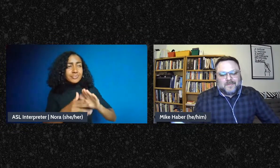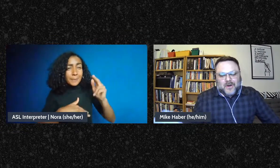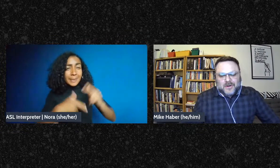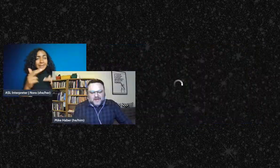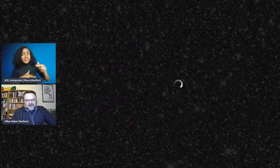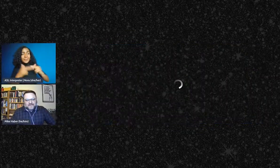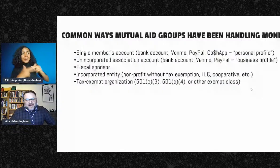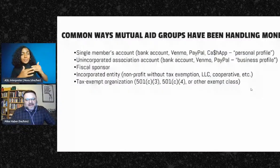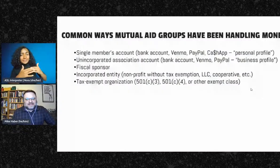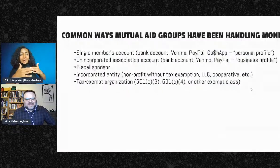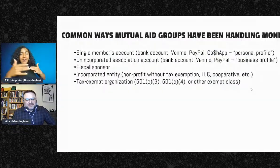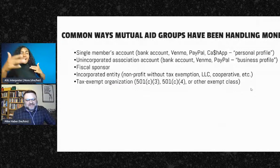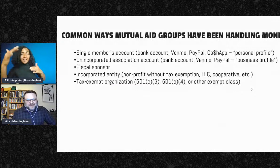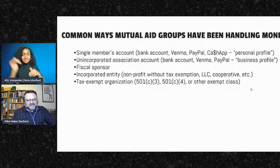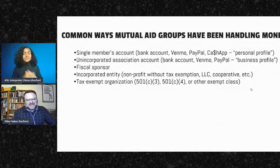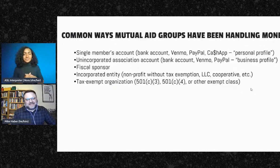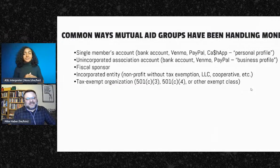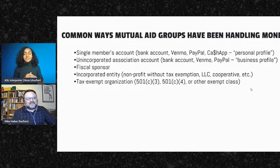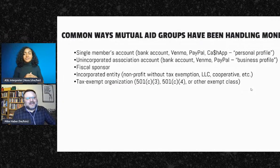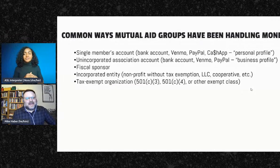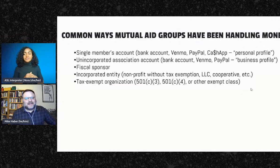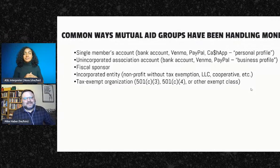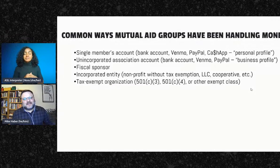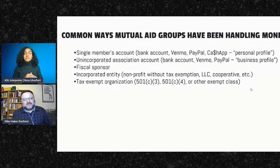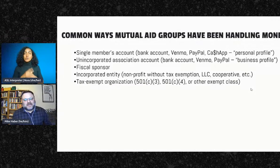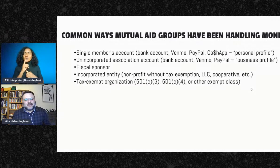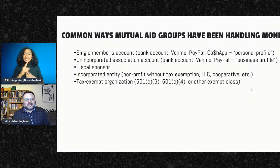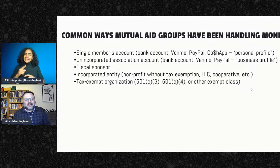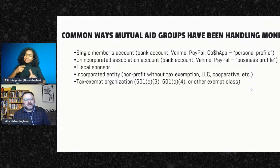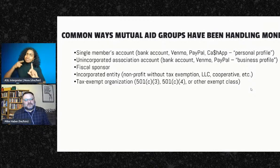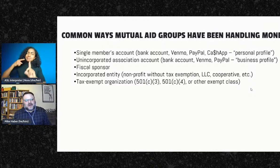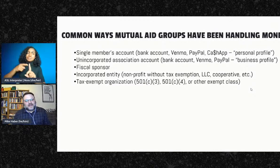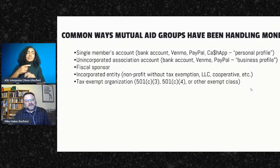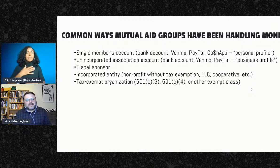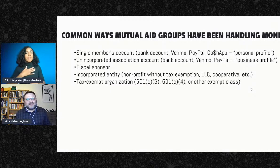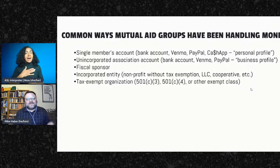the bulk of my substantive presentation today is going to be talking about the